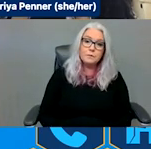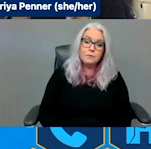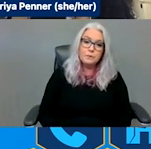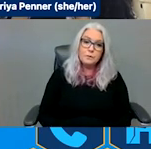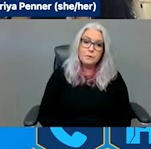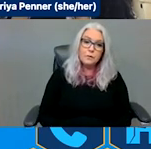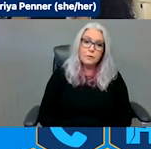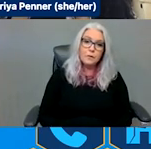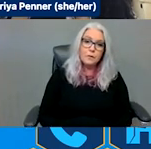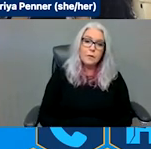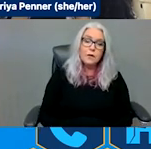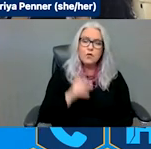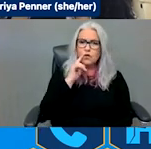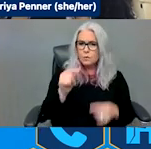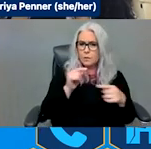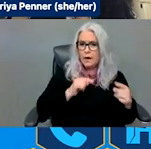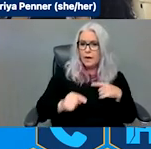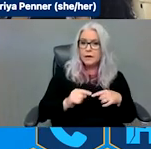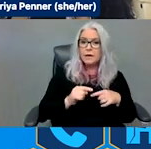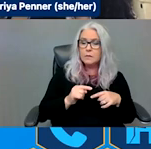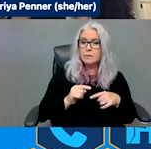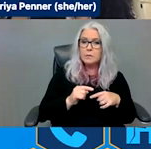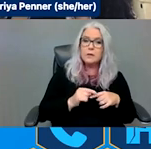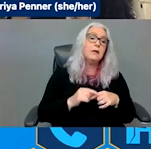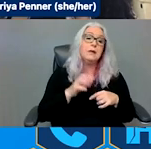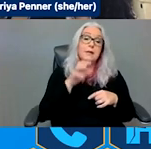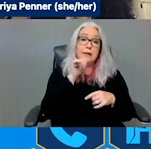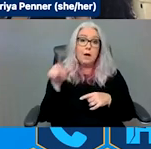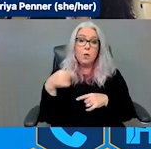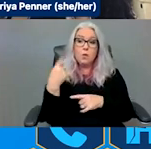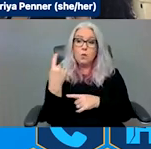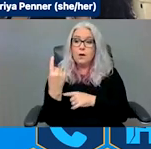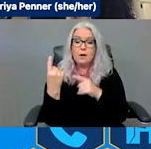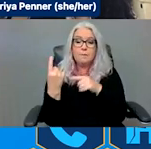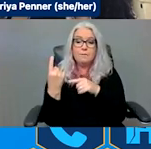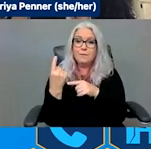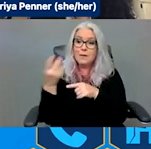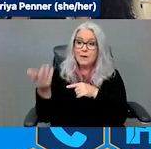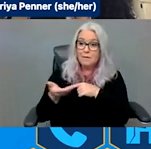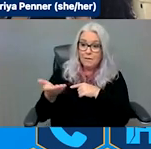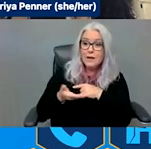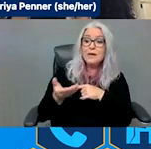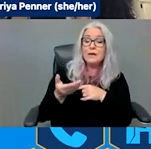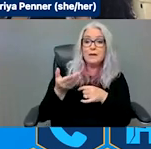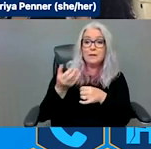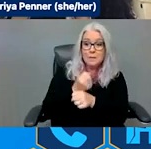Just to go back on that piece, not only inviting our creating these work groups or stakeholder engagement